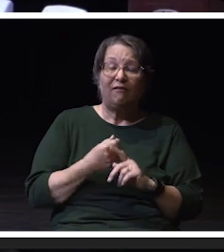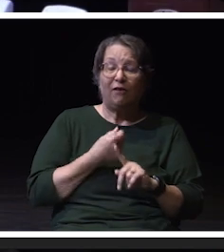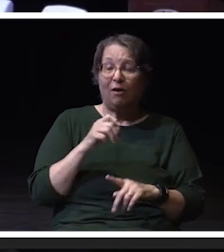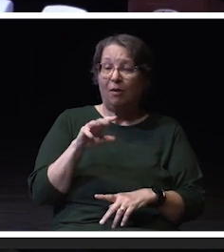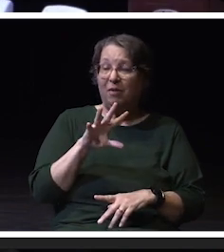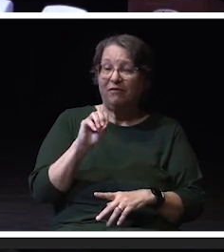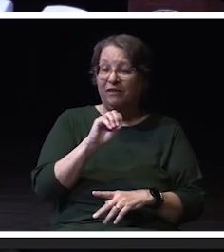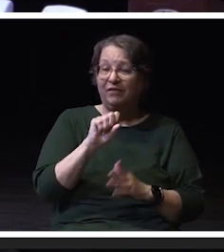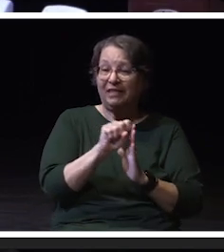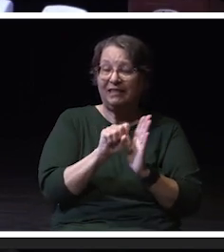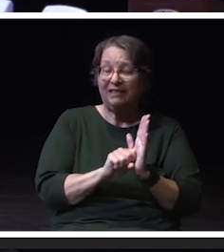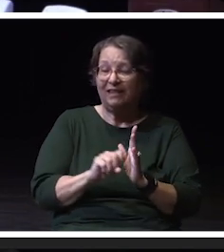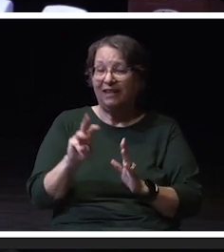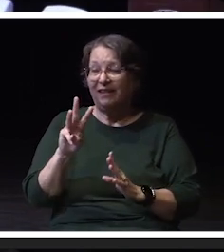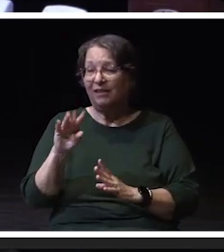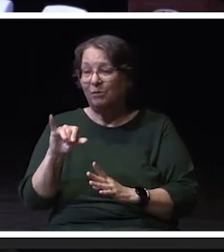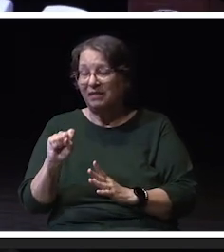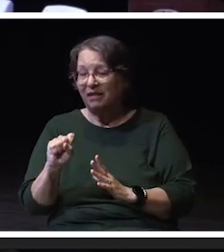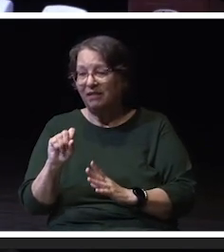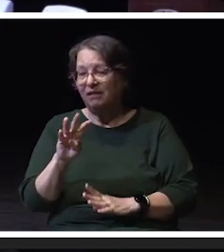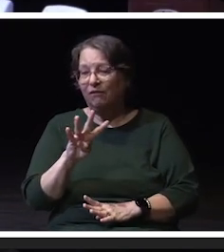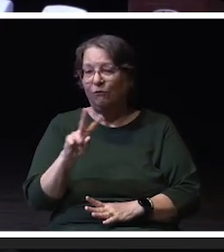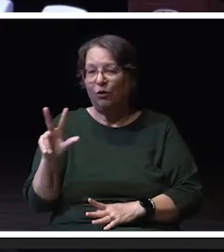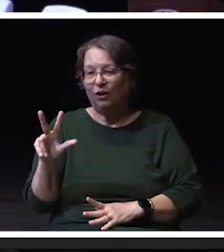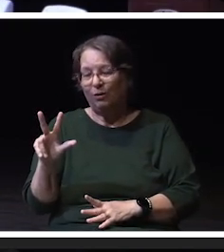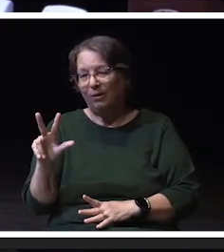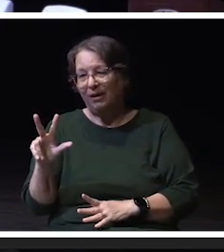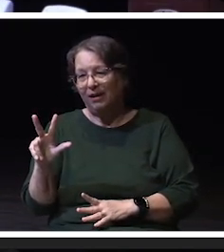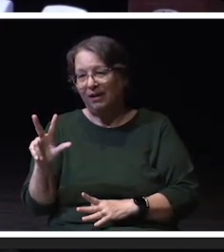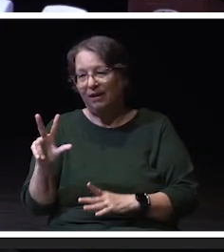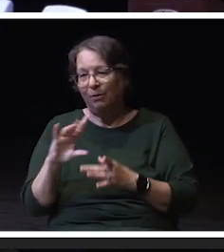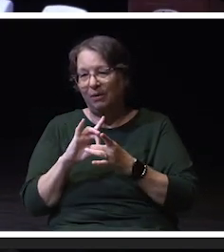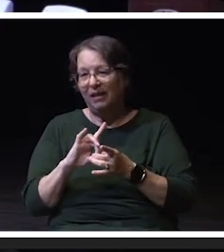funding for four year higher education institutions.